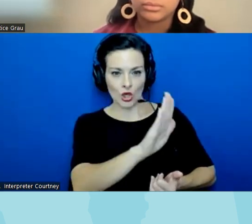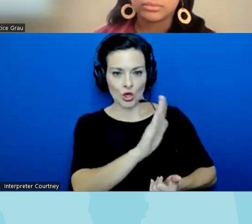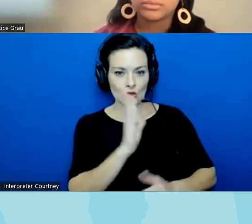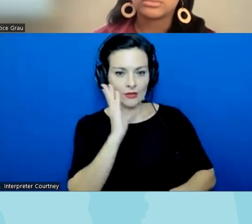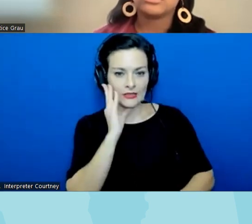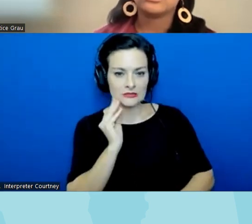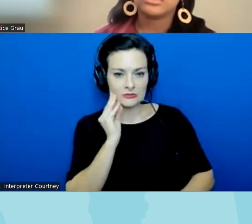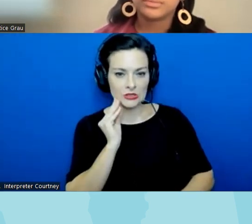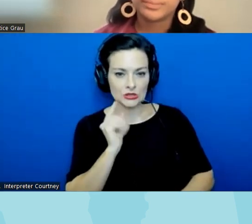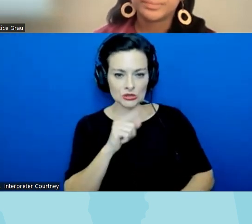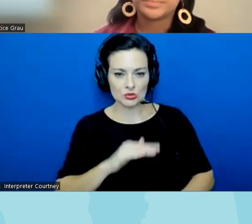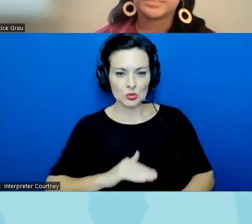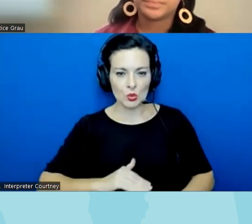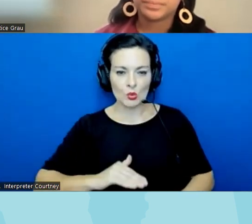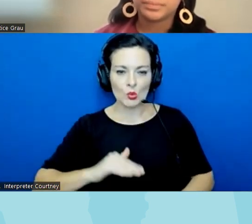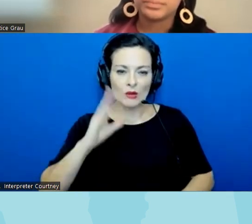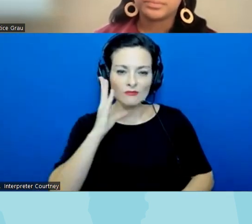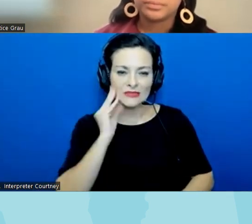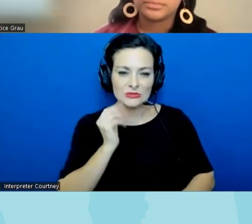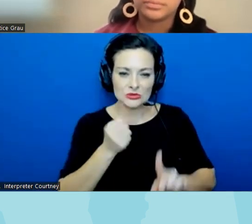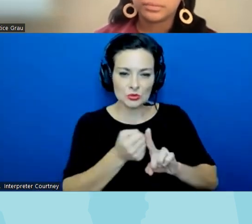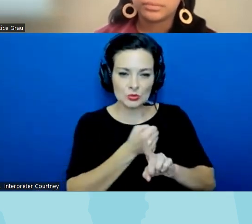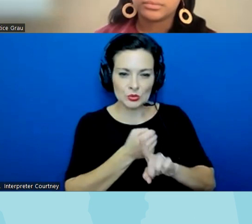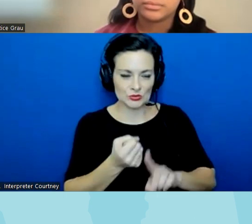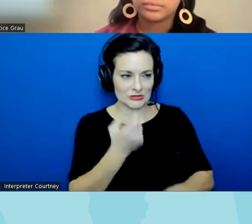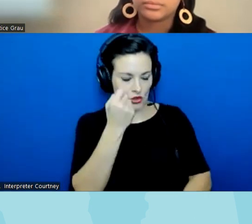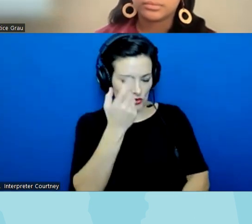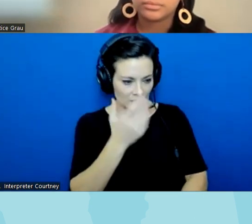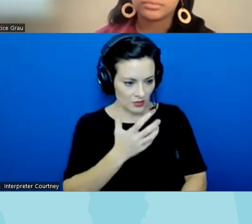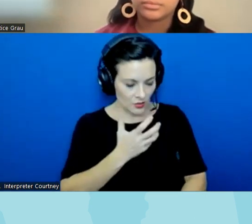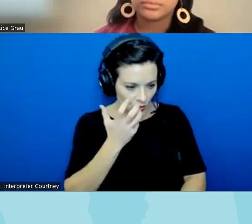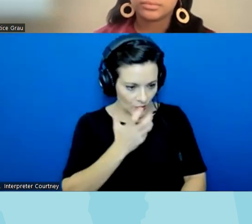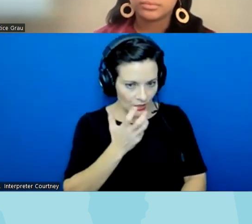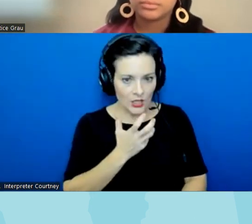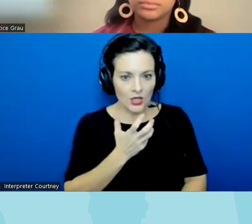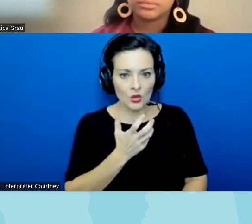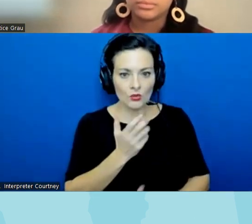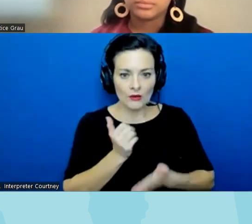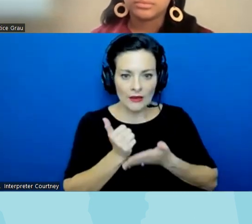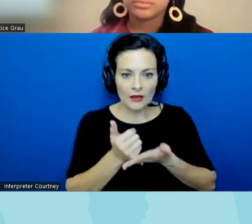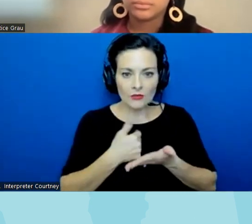her as a child and beginning to be able to uh put words to what had happened uh that would